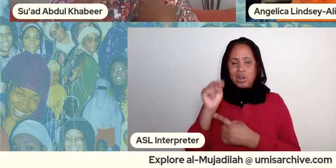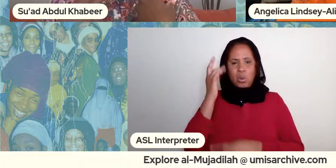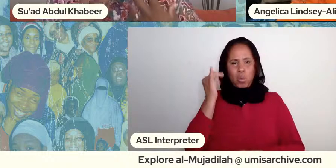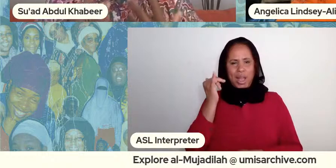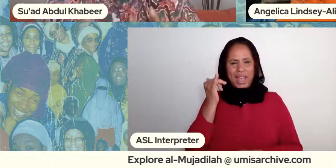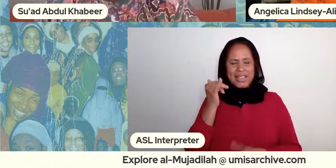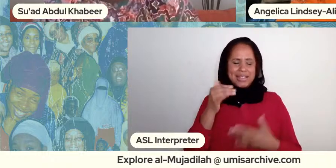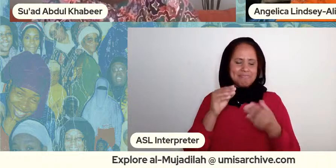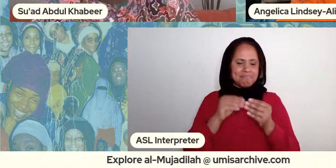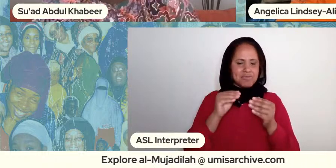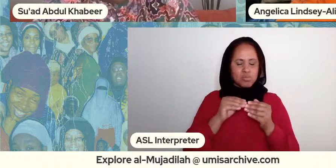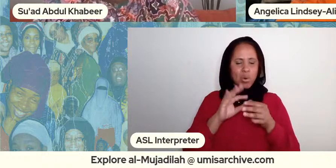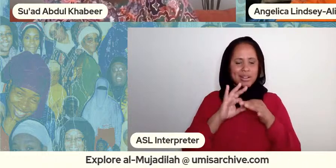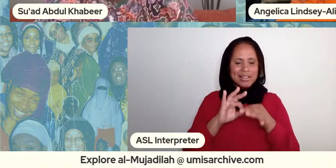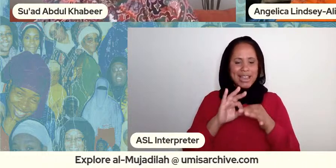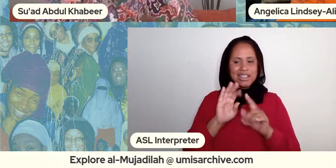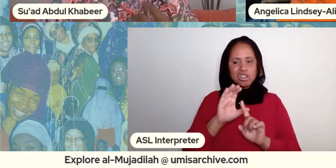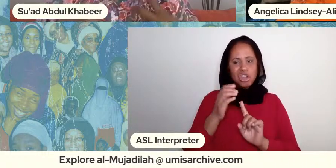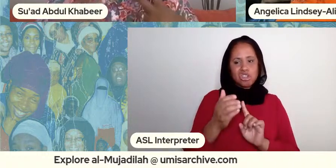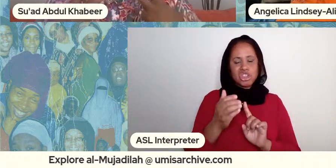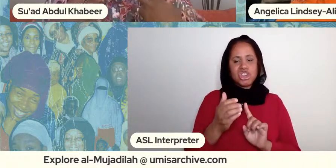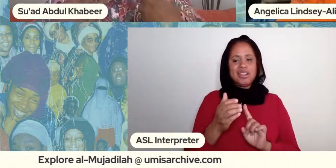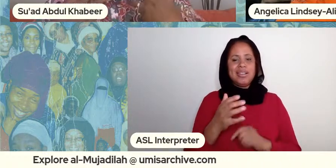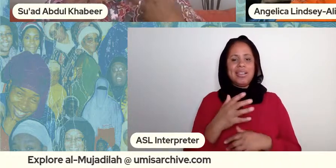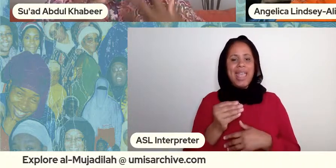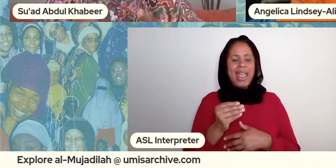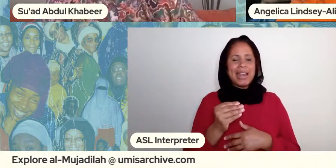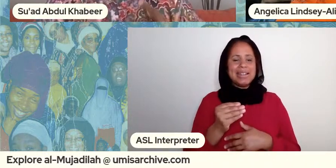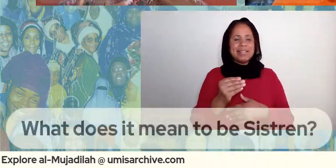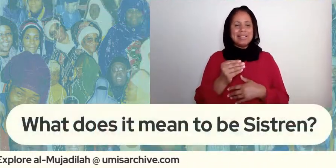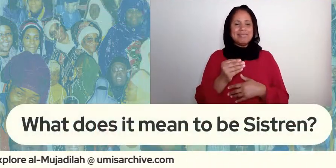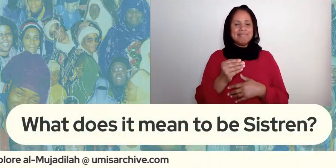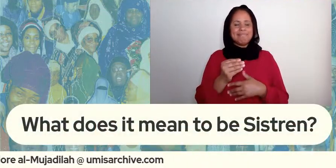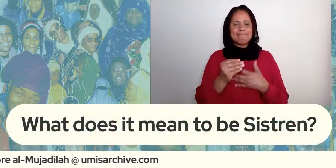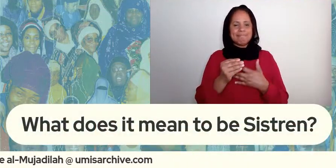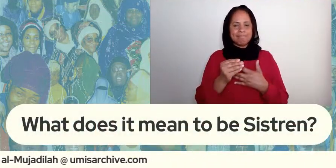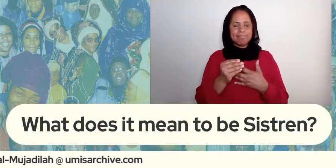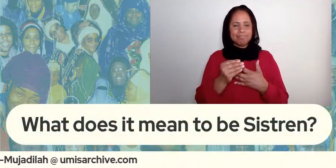depth of a bond right like and these are these are the people these are the women who are gonna be